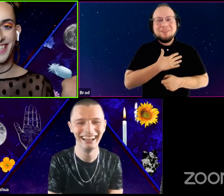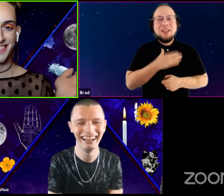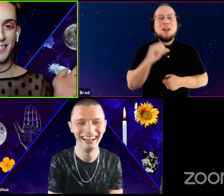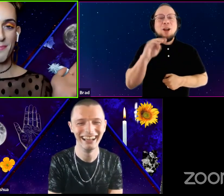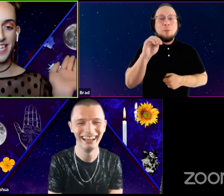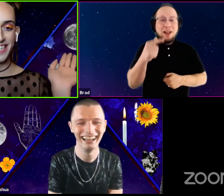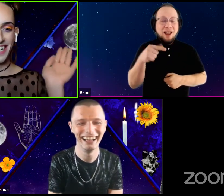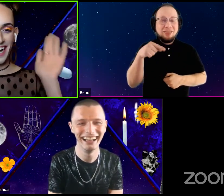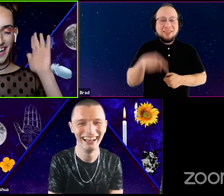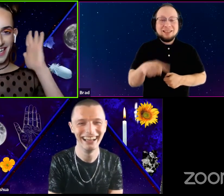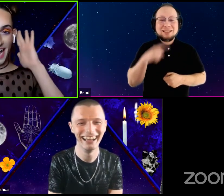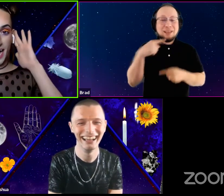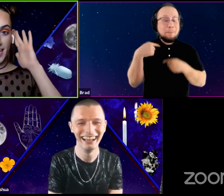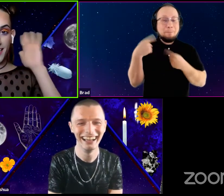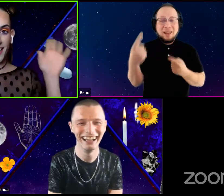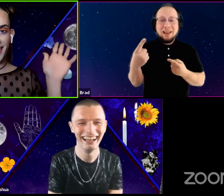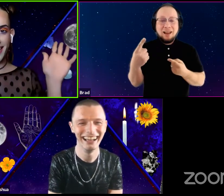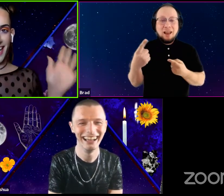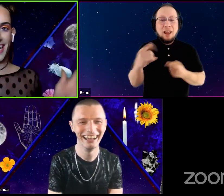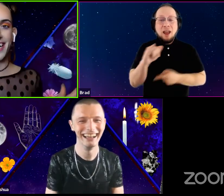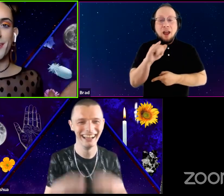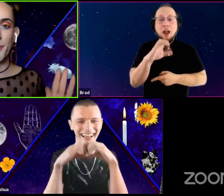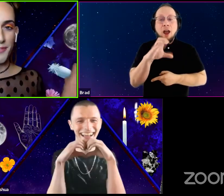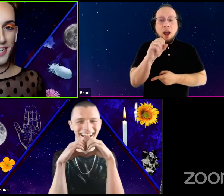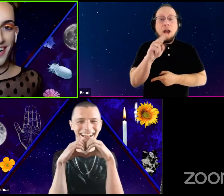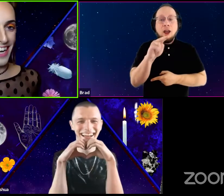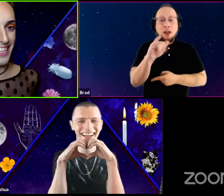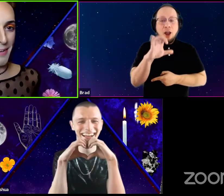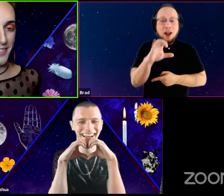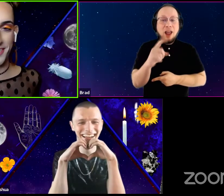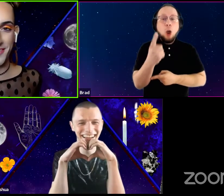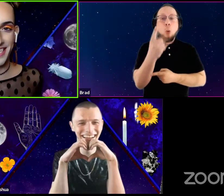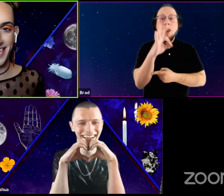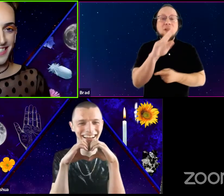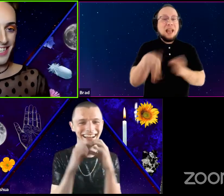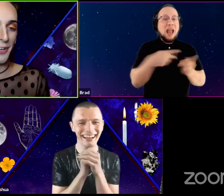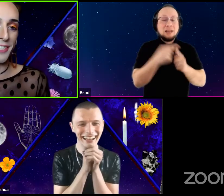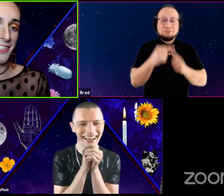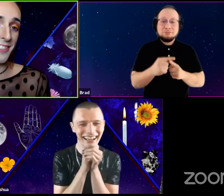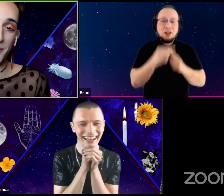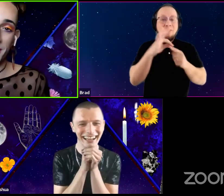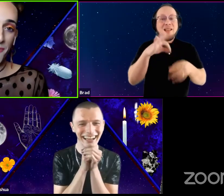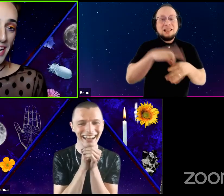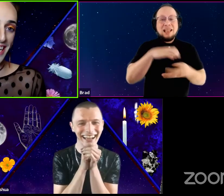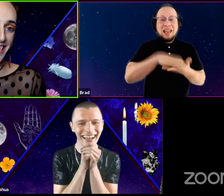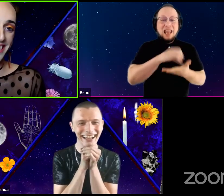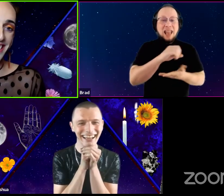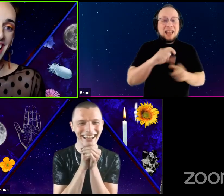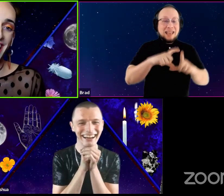This has been an iconic and one of a kind episode of Teacakes and Tarot in so many ways.